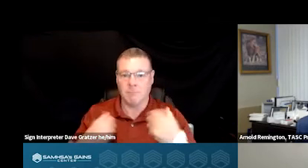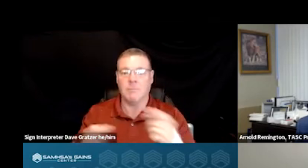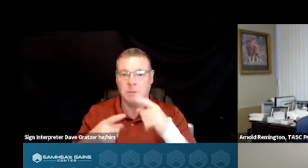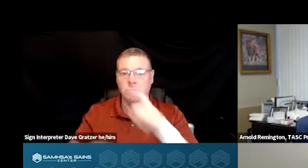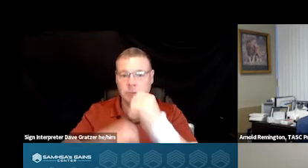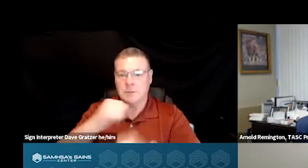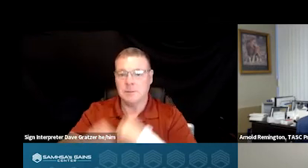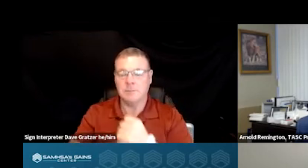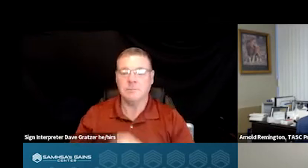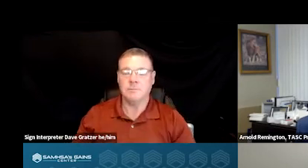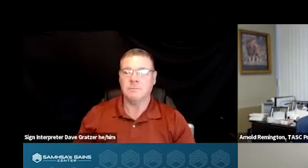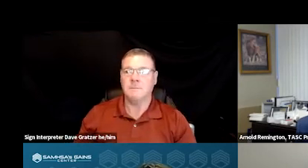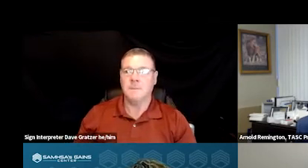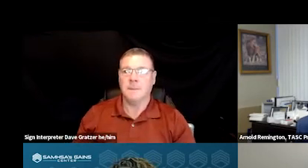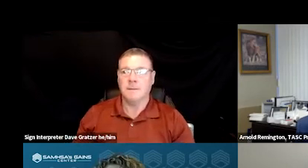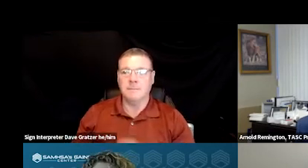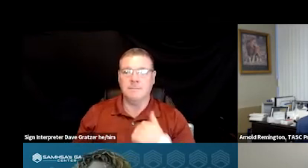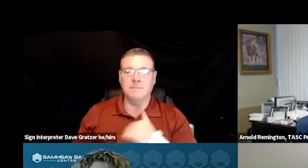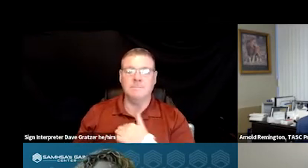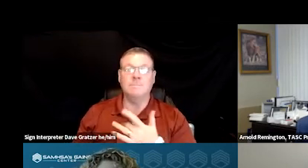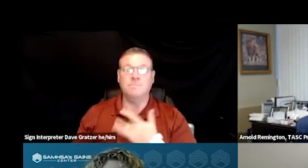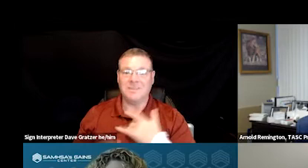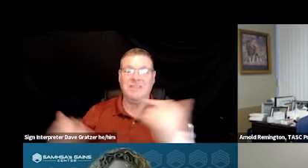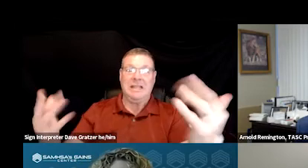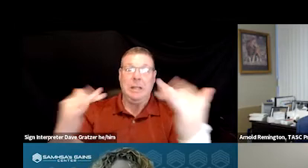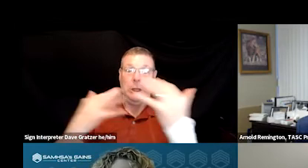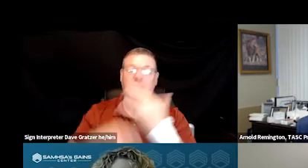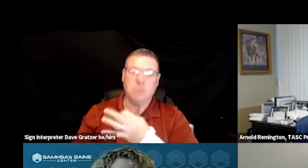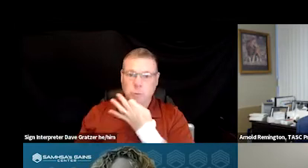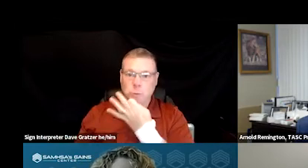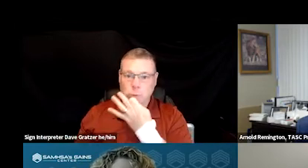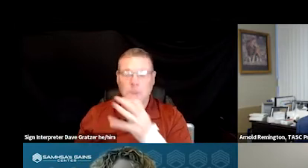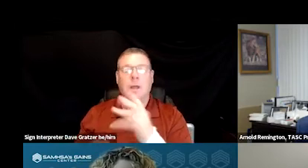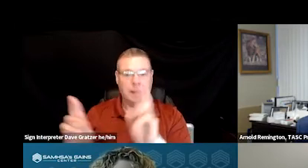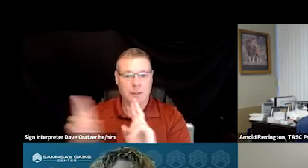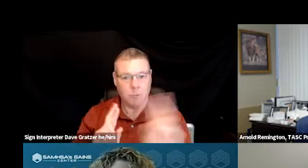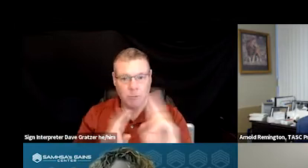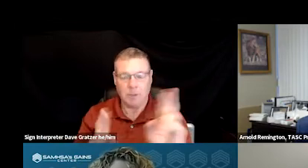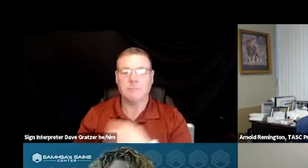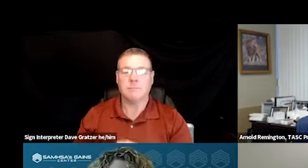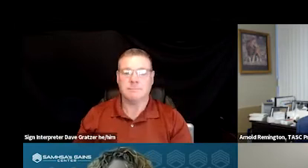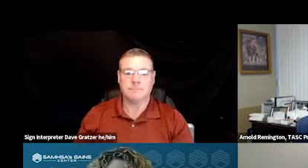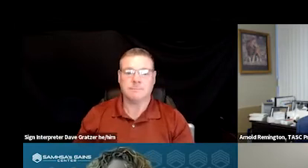So we feel that wave is coming and we are gearing up for it to be as prepared as possible.